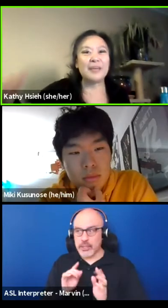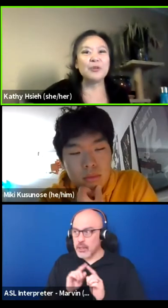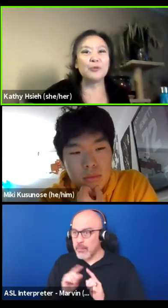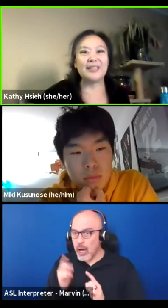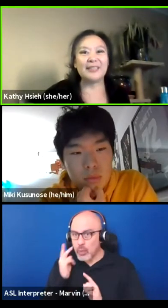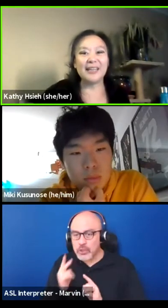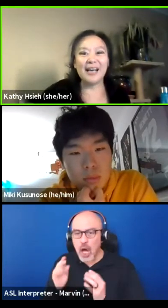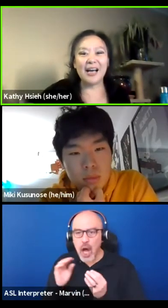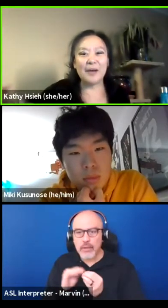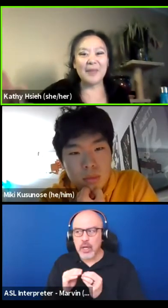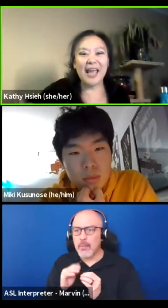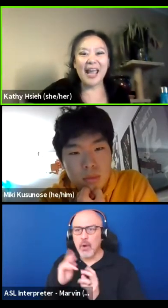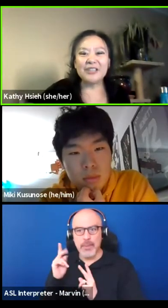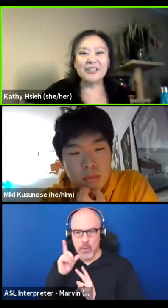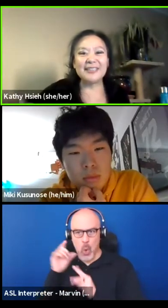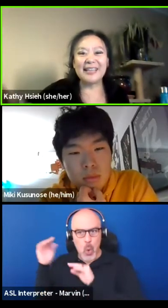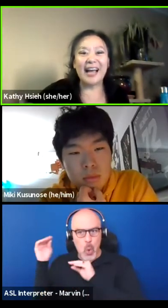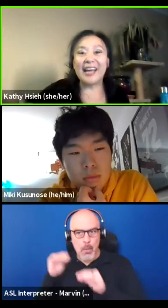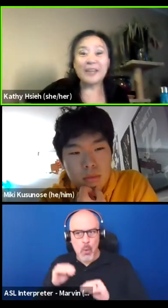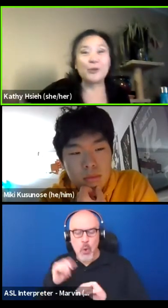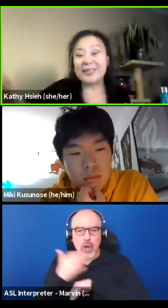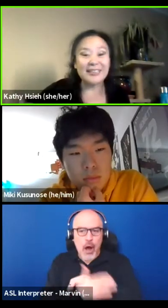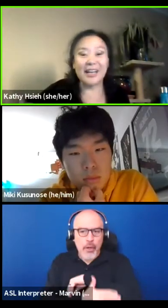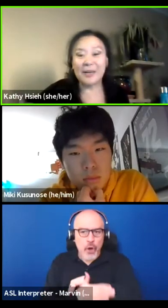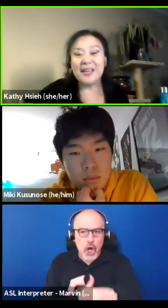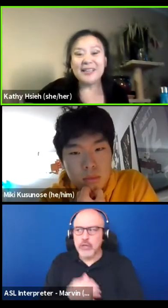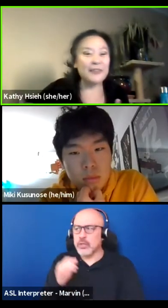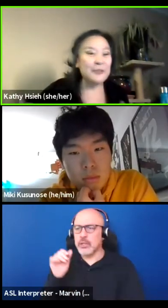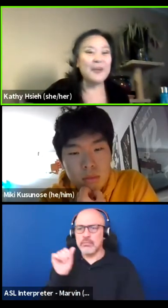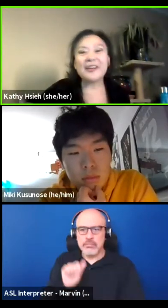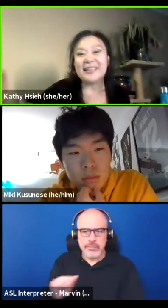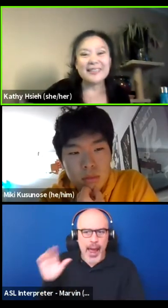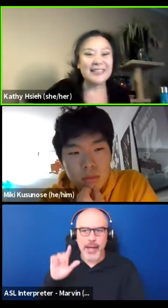of immigrant, Asians and immigrant South Americans